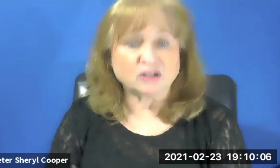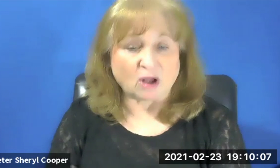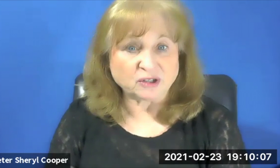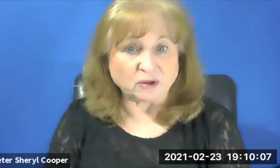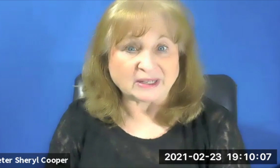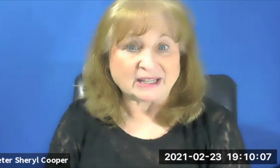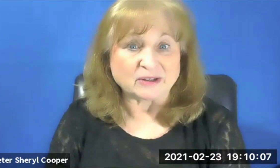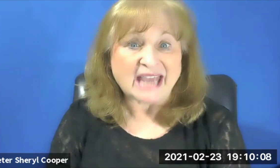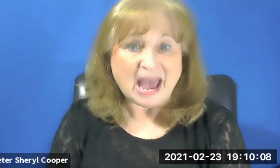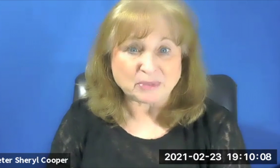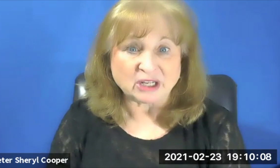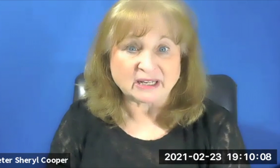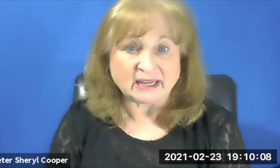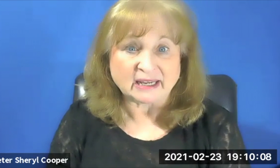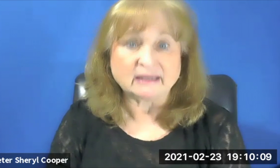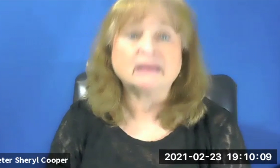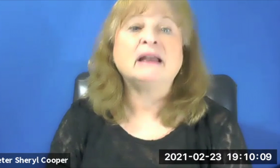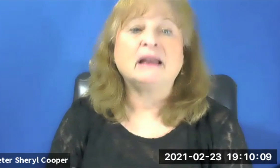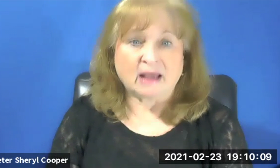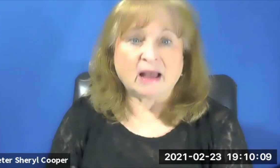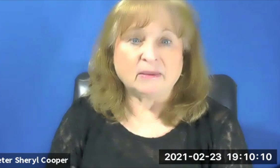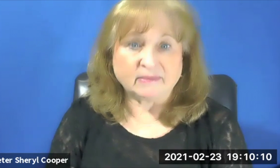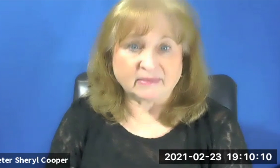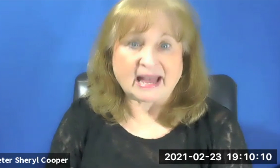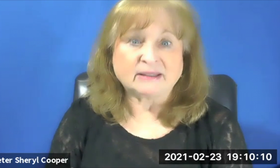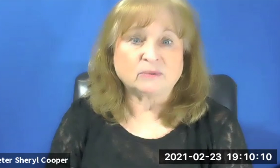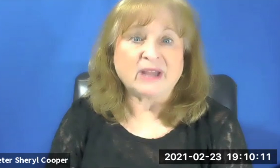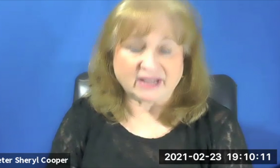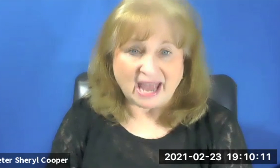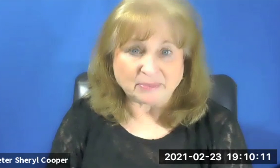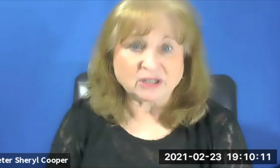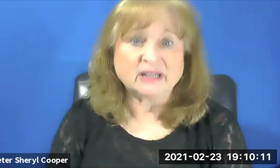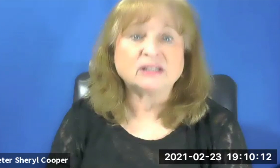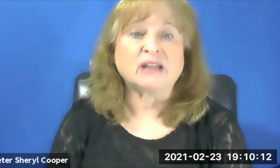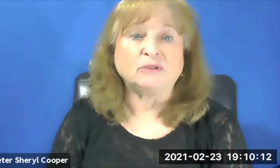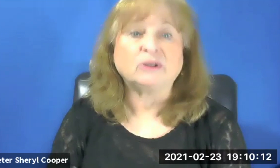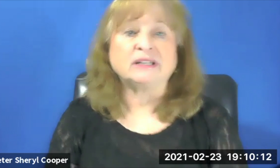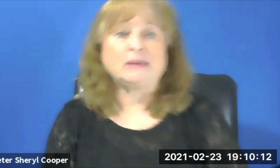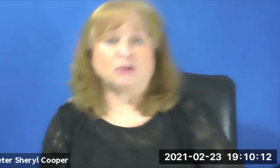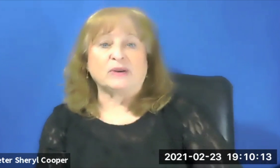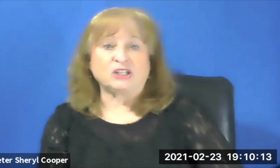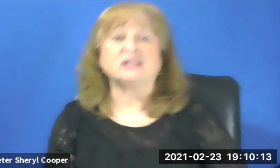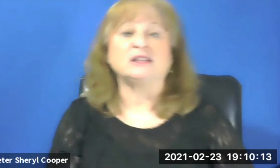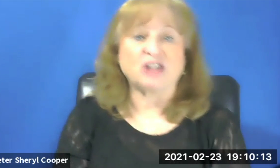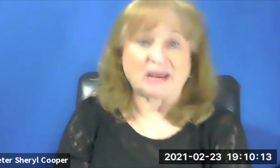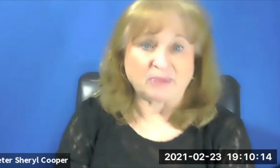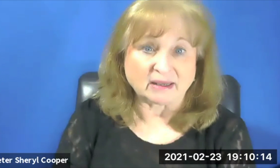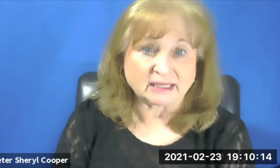There's also you can see there's captioning . We have a captionist and you can type your questions in the chat box.